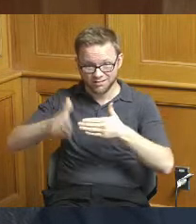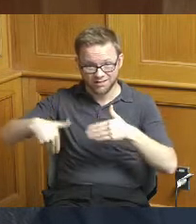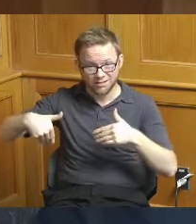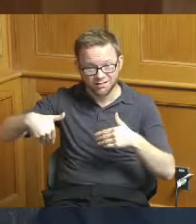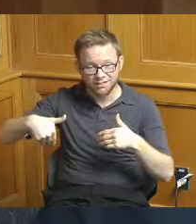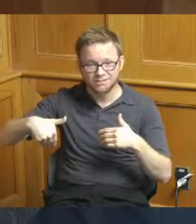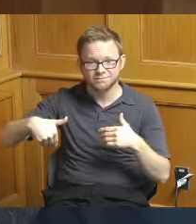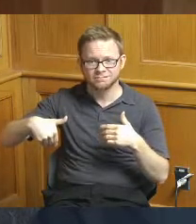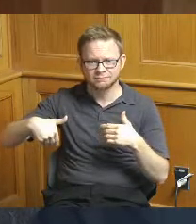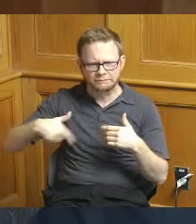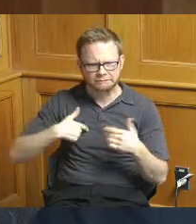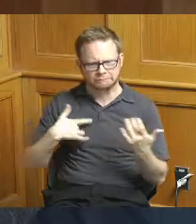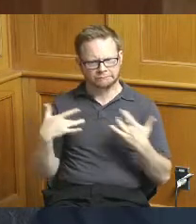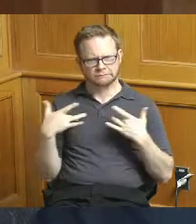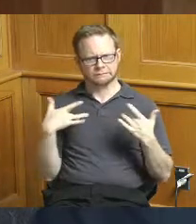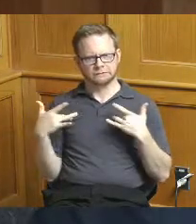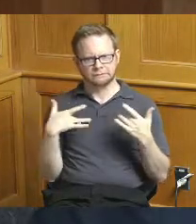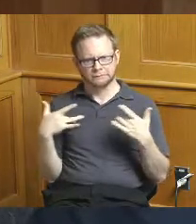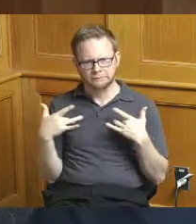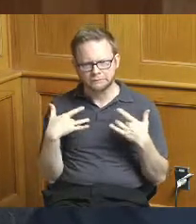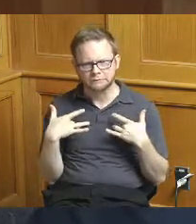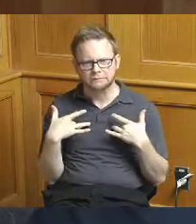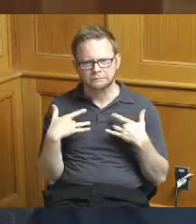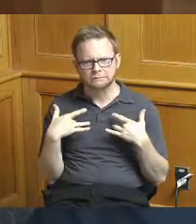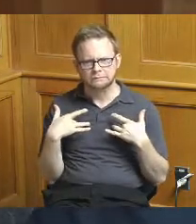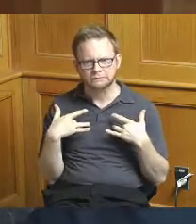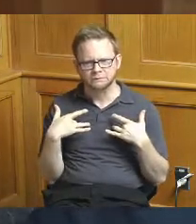it concerns me I mean they're behind I mean everybody acknowledges they're behind